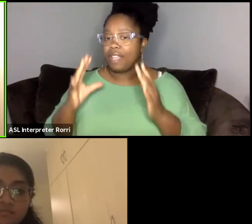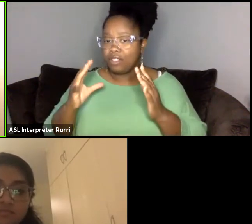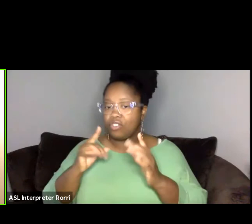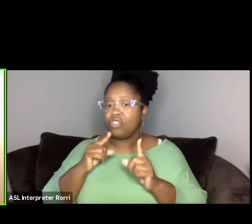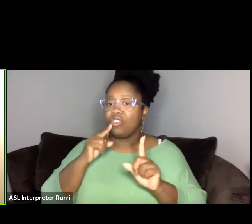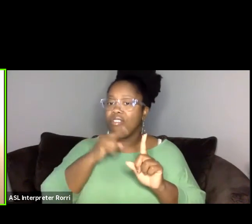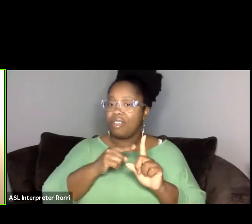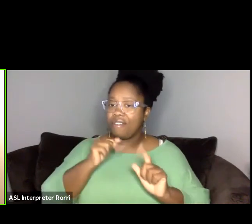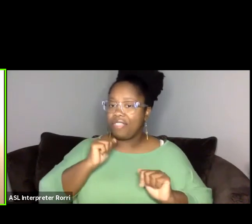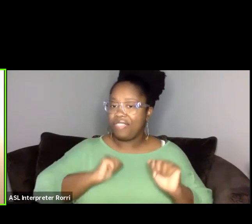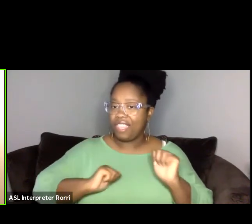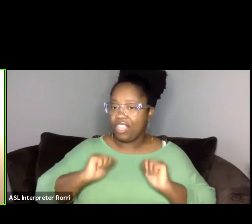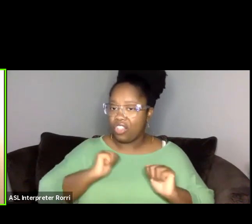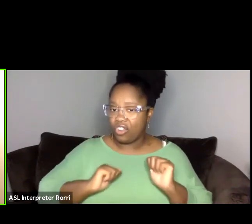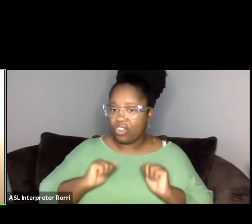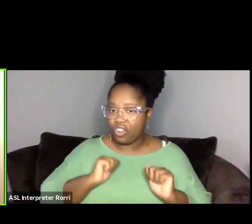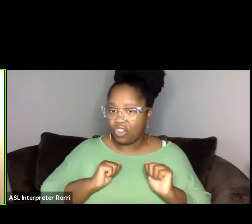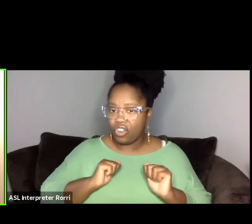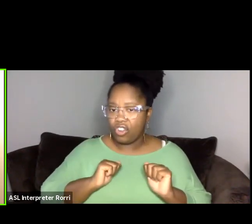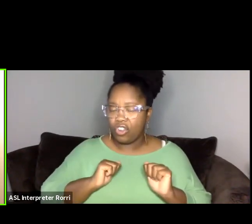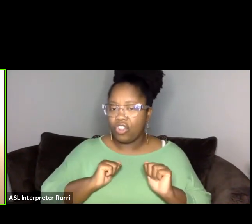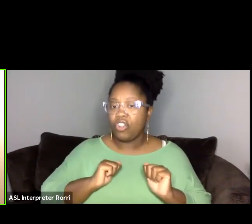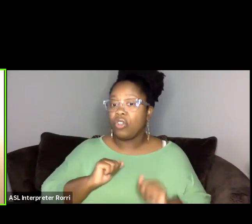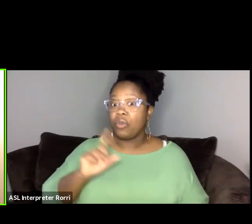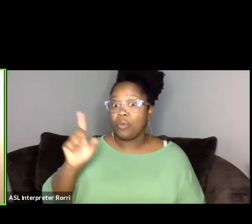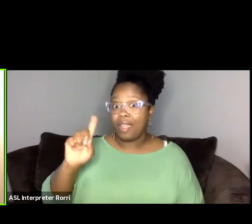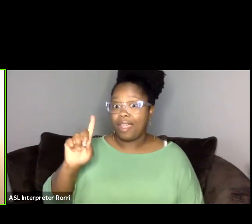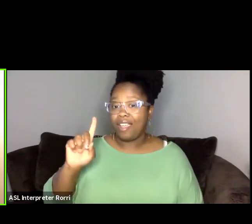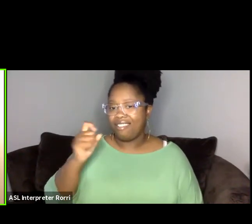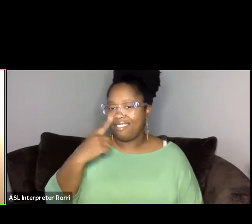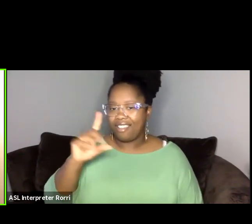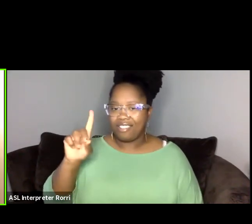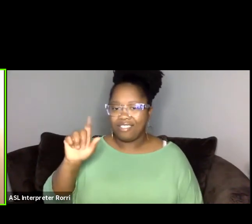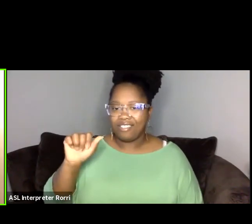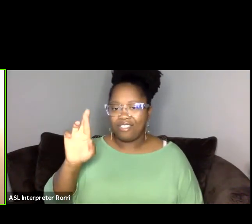at Dartmouth College, where I'm also affiliate faculty